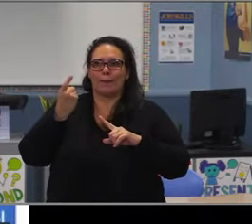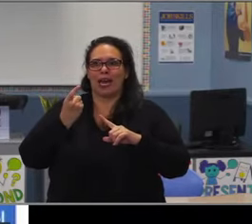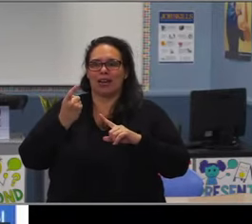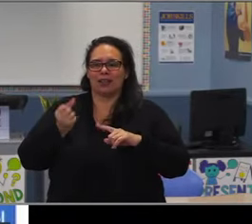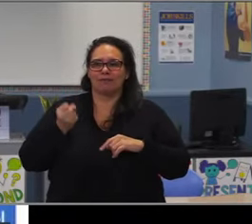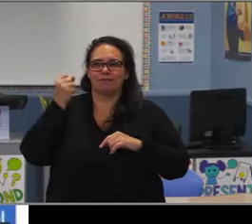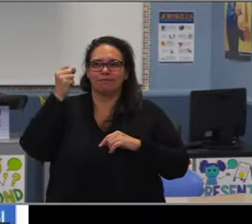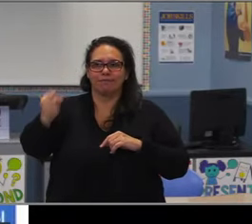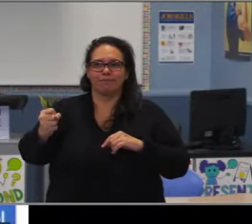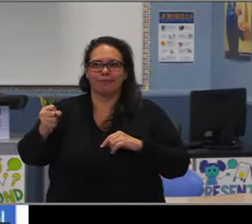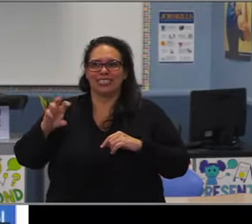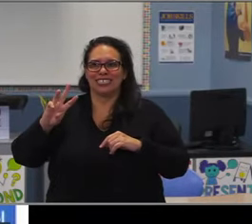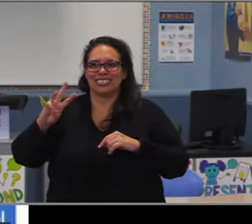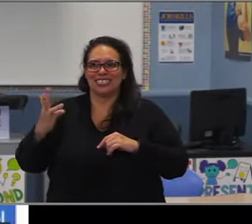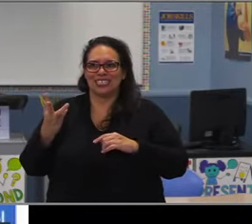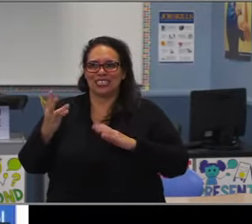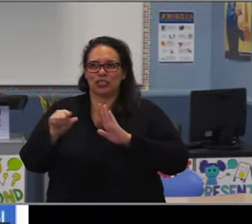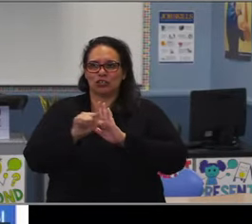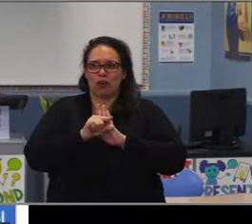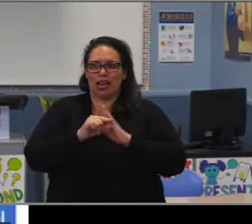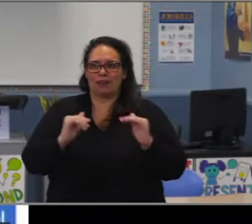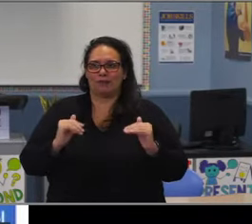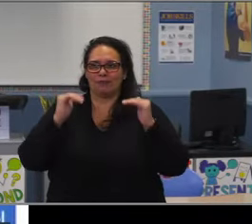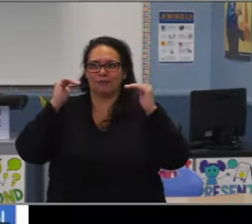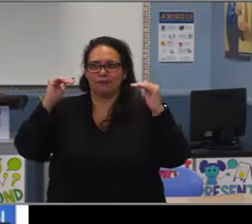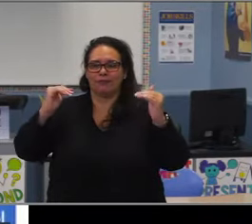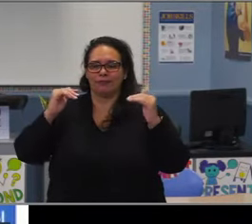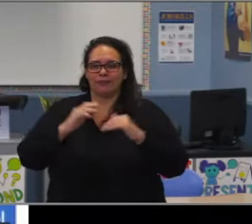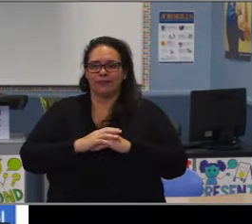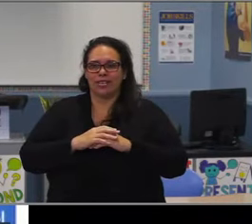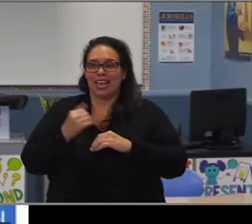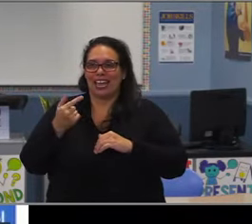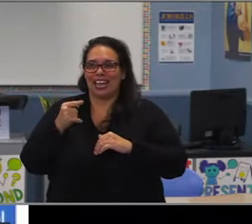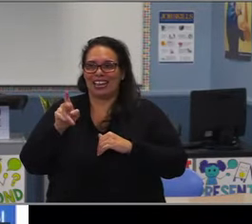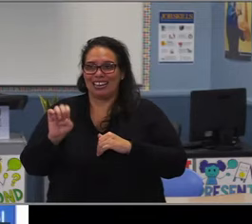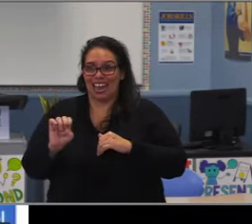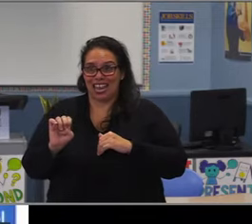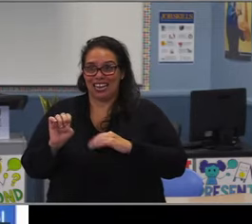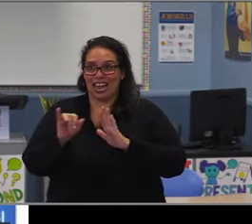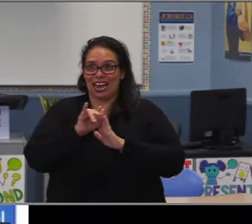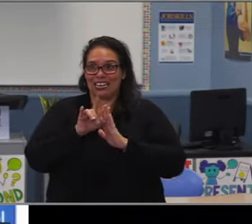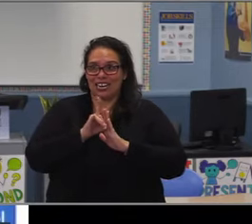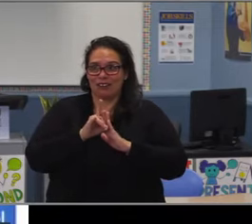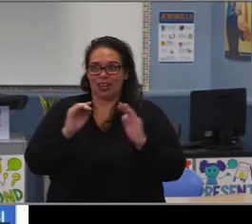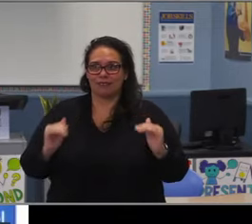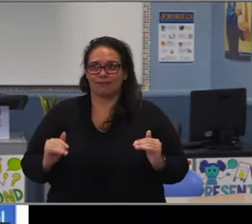So any thoughts not to put everyone on the spot here, Dr. Camerino, you're looking down